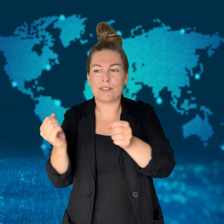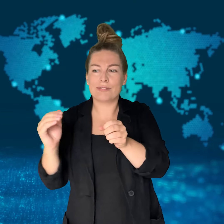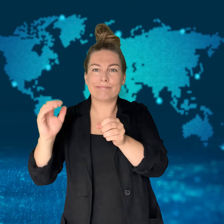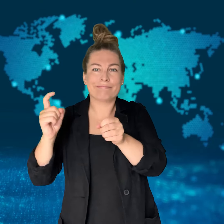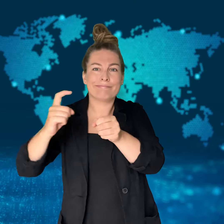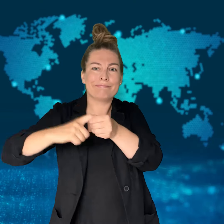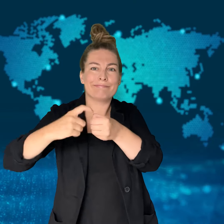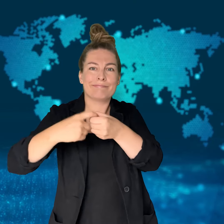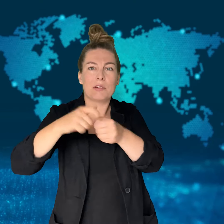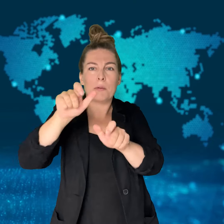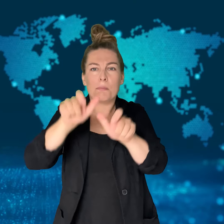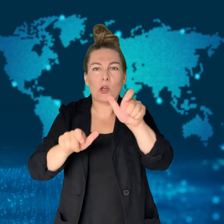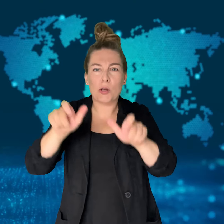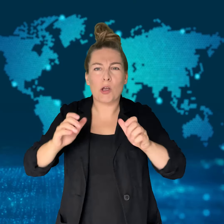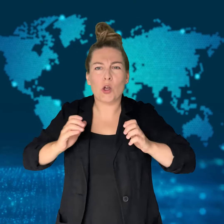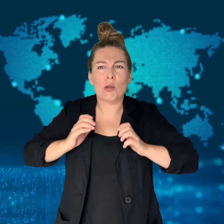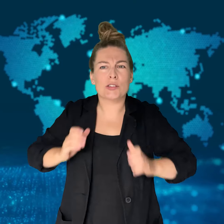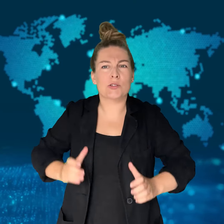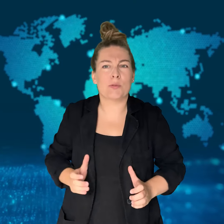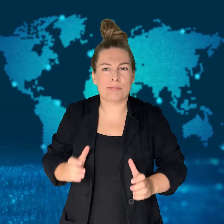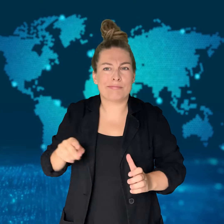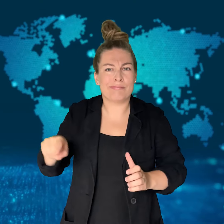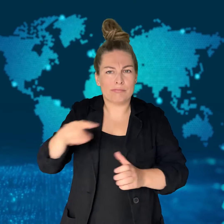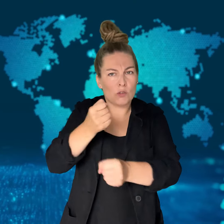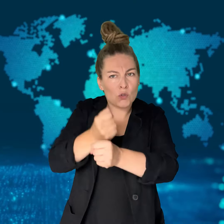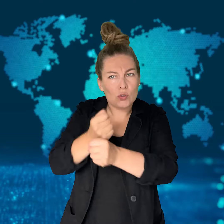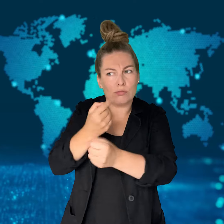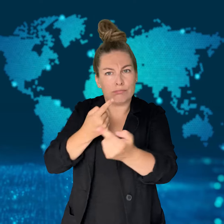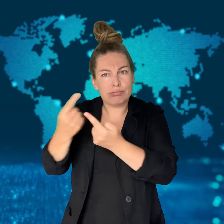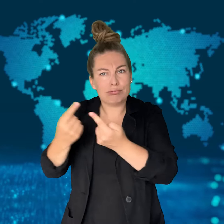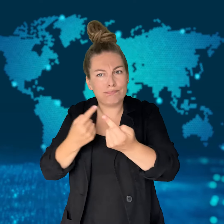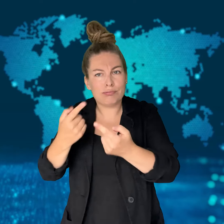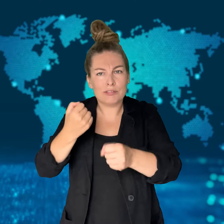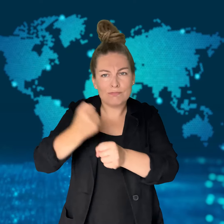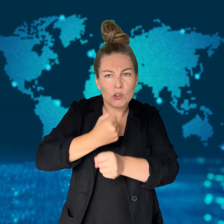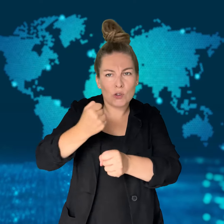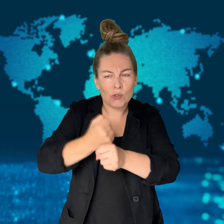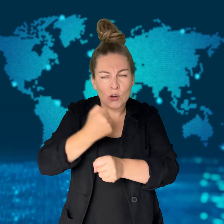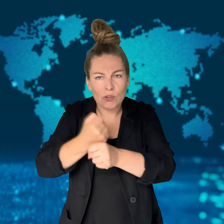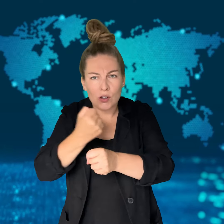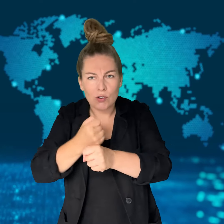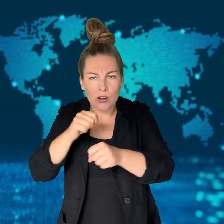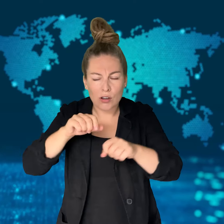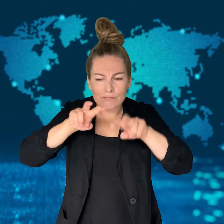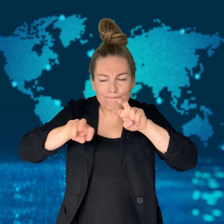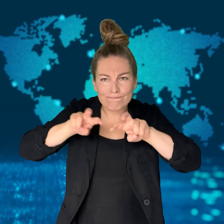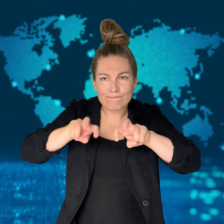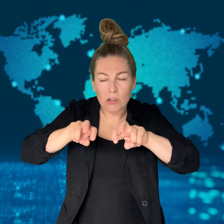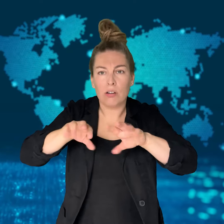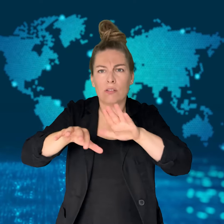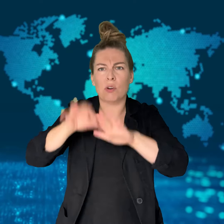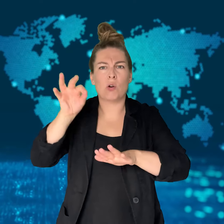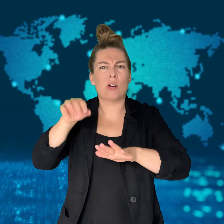with customers after finding a defect that impacted